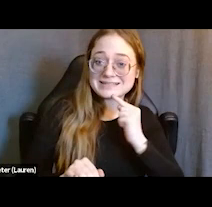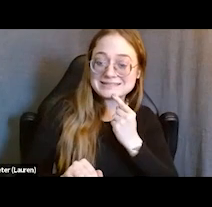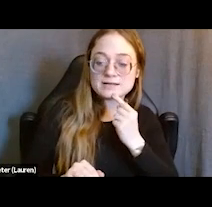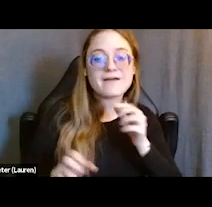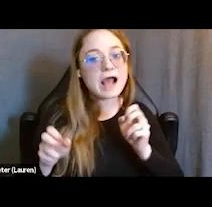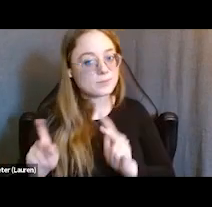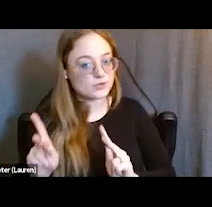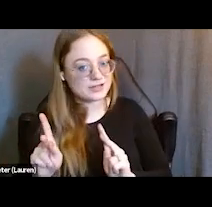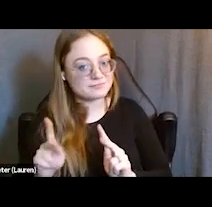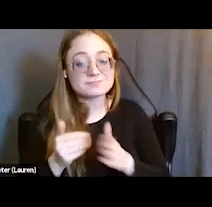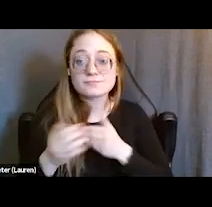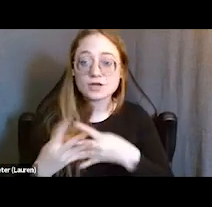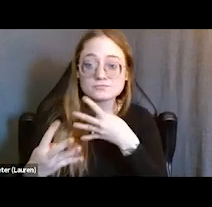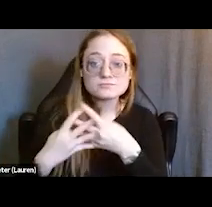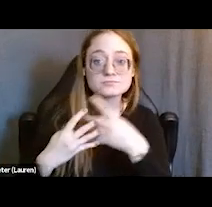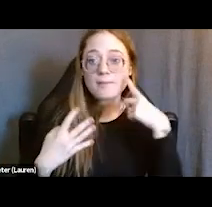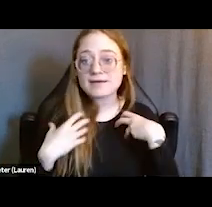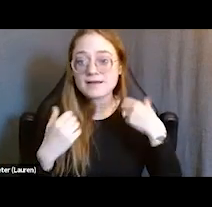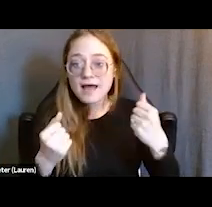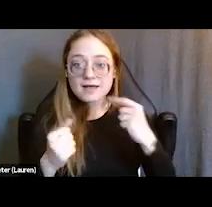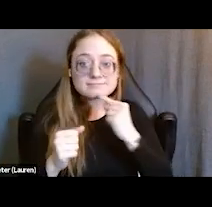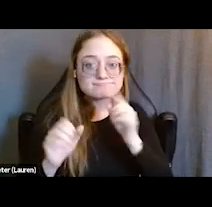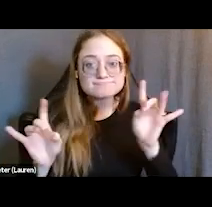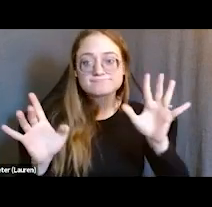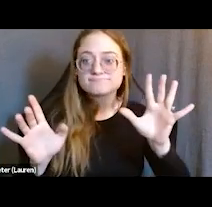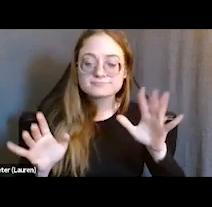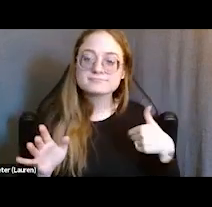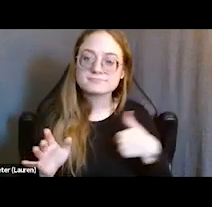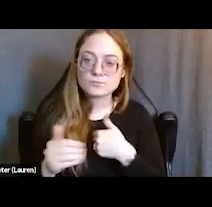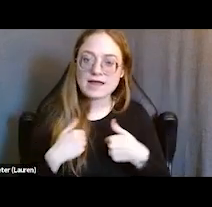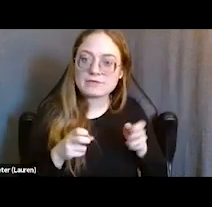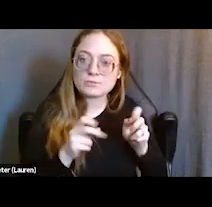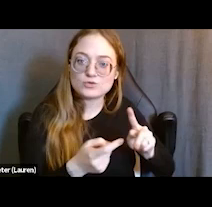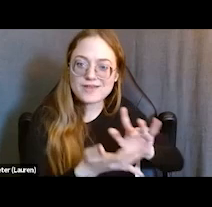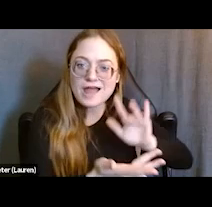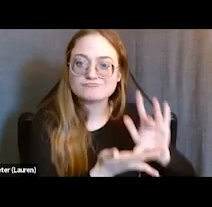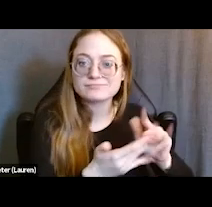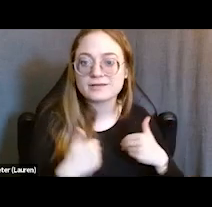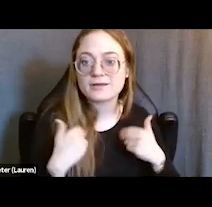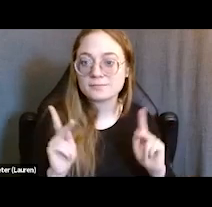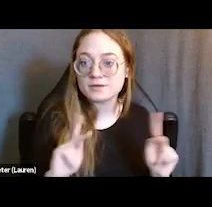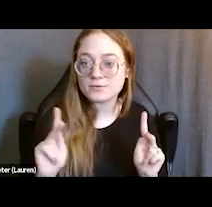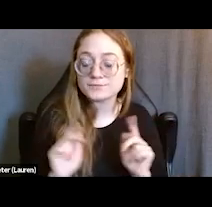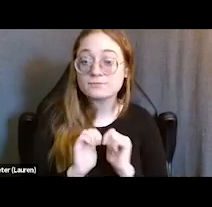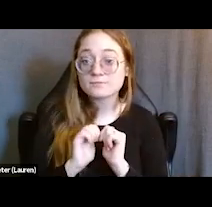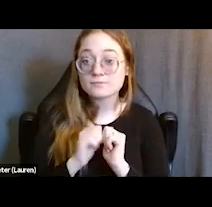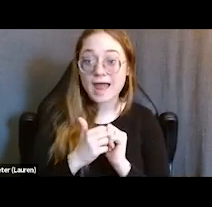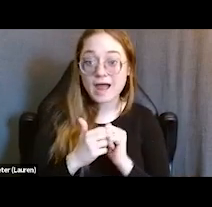whether it's a mental health crisis, that is an opportunity for us to reach young people. And one of the ways in which we do that a lot, which I know is not traditional,